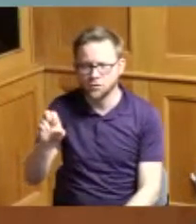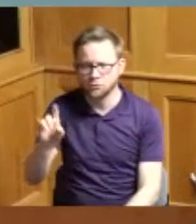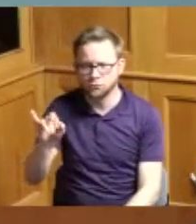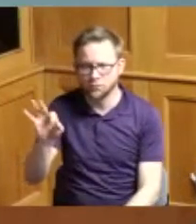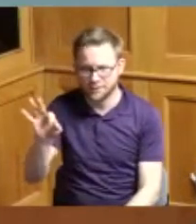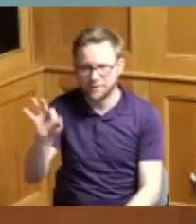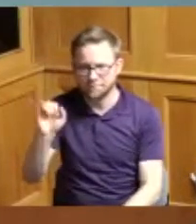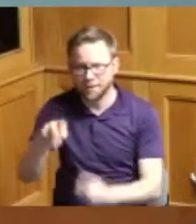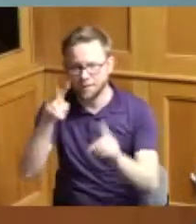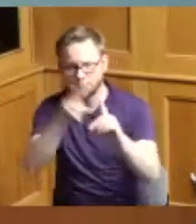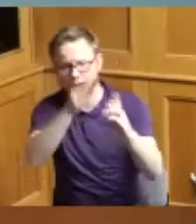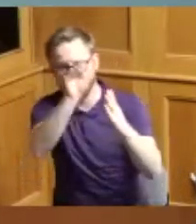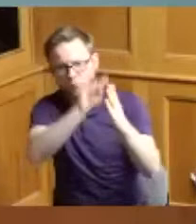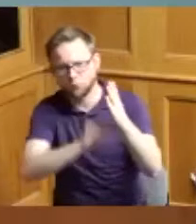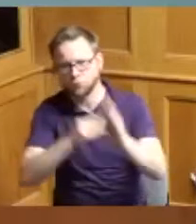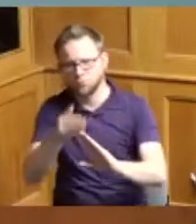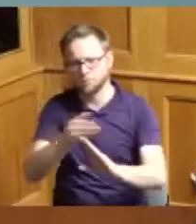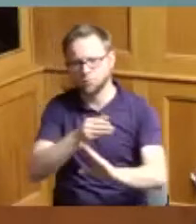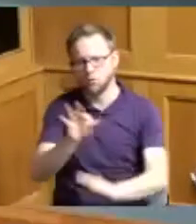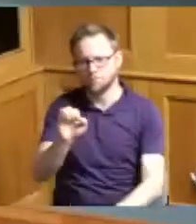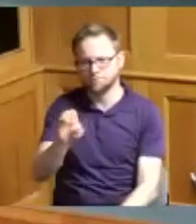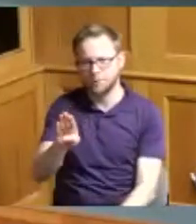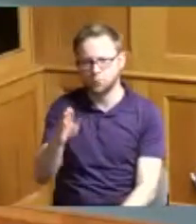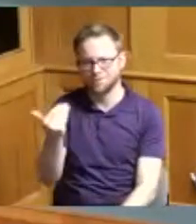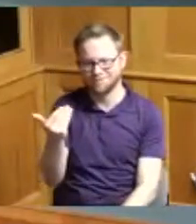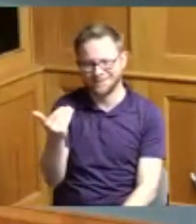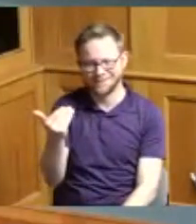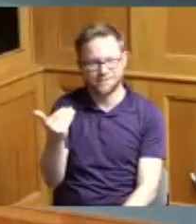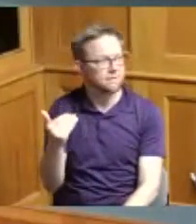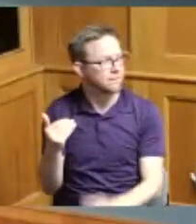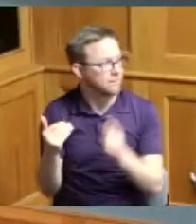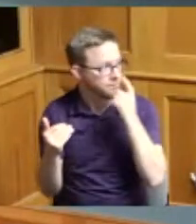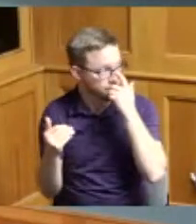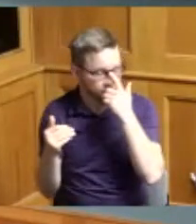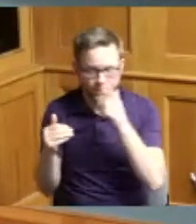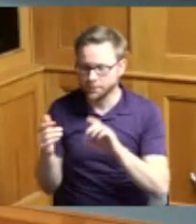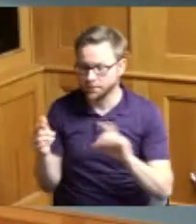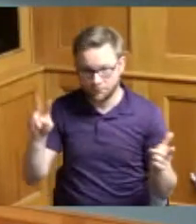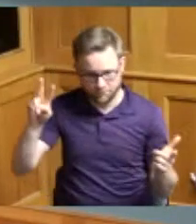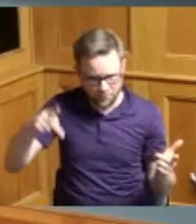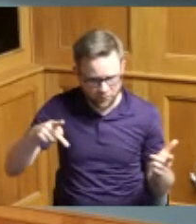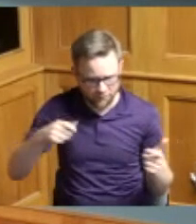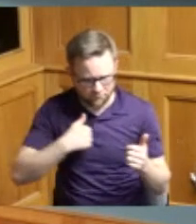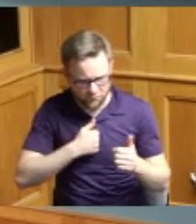that assistance thank you thank you Madam and we have Jeff and I'm sorry I forgot one thing